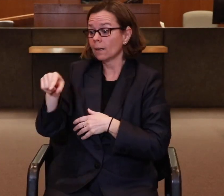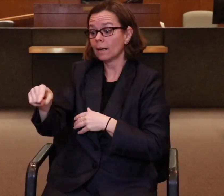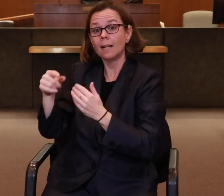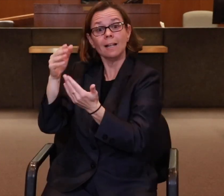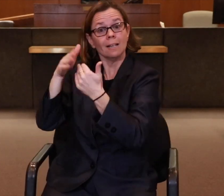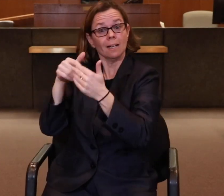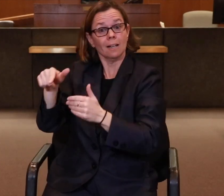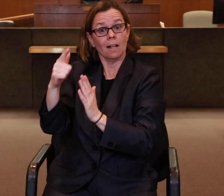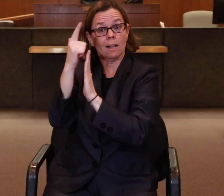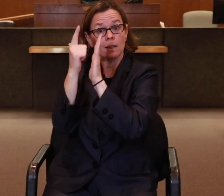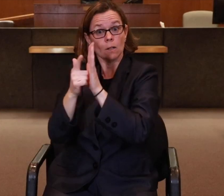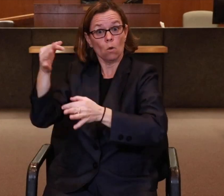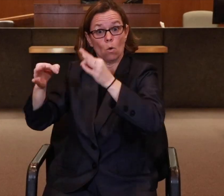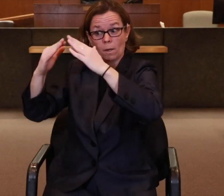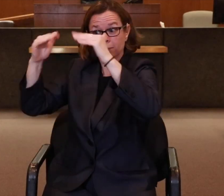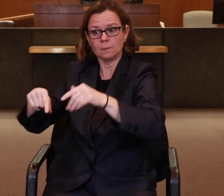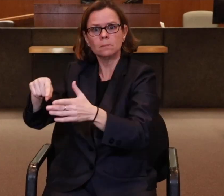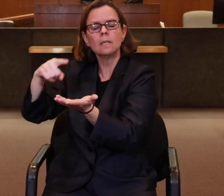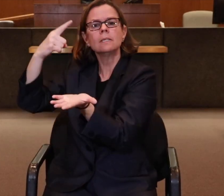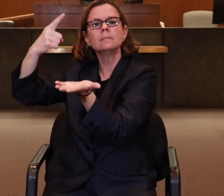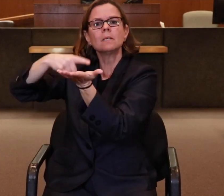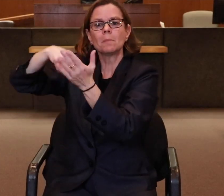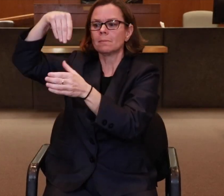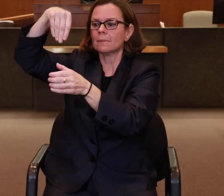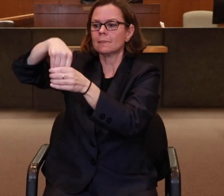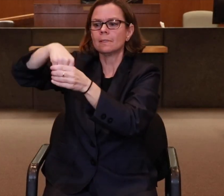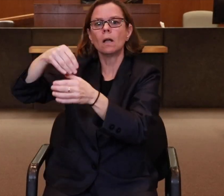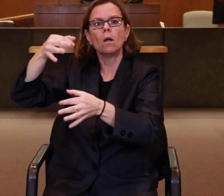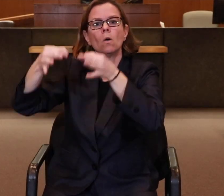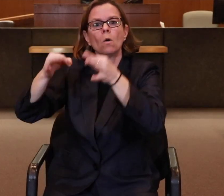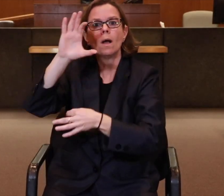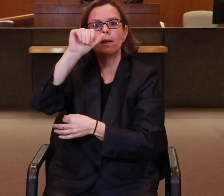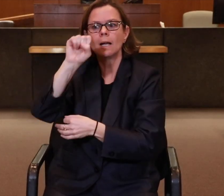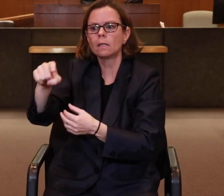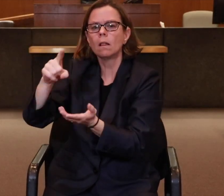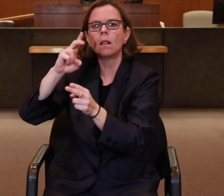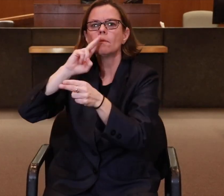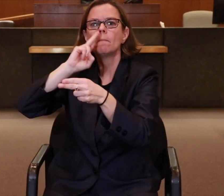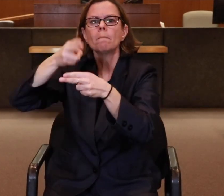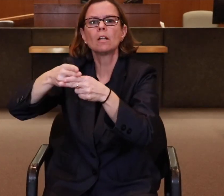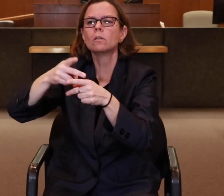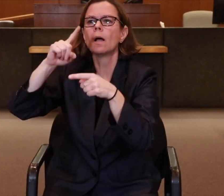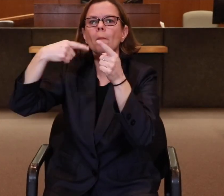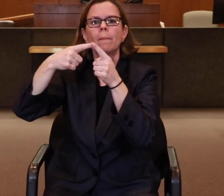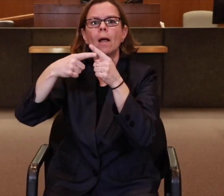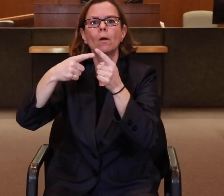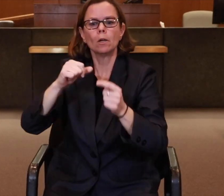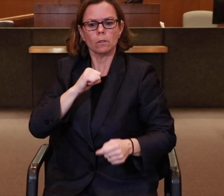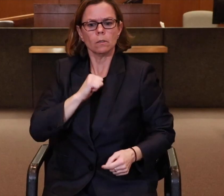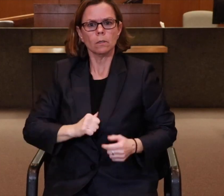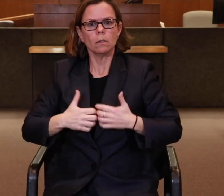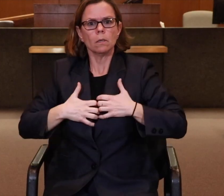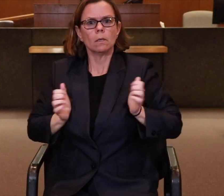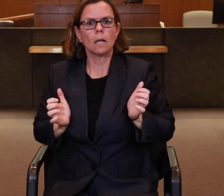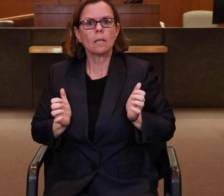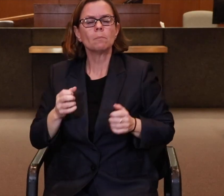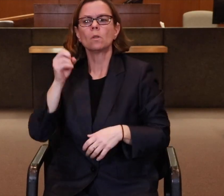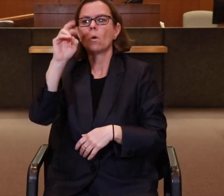sometimes during a case someone will discuss an autopsy